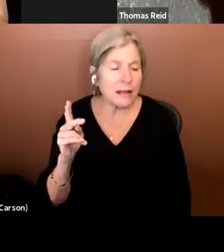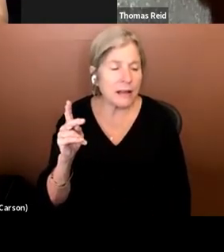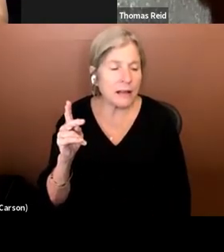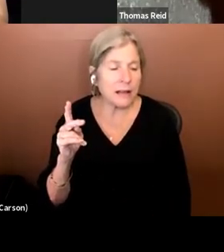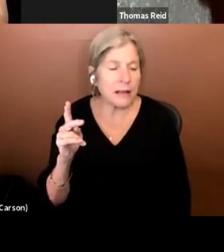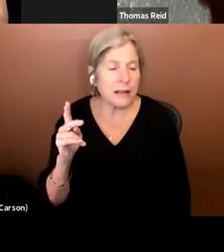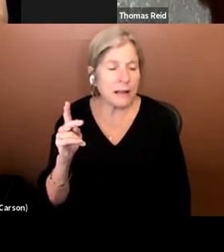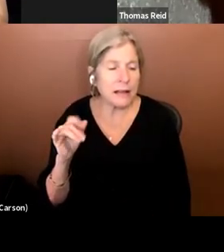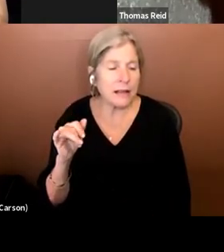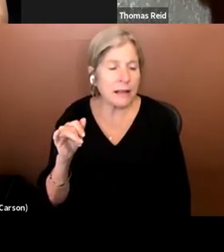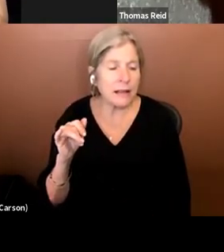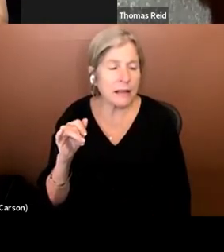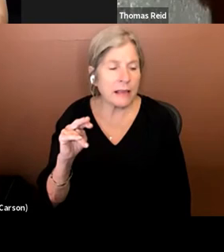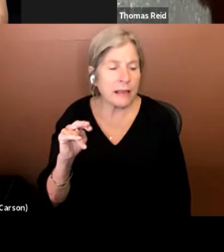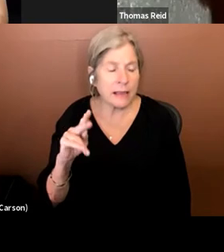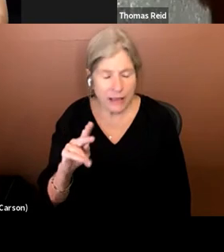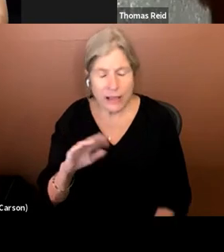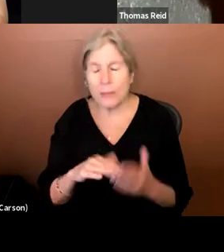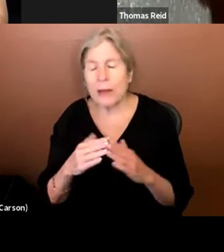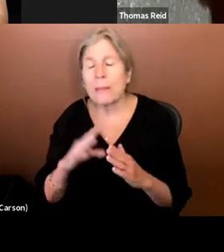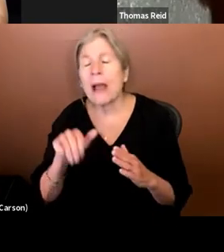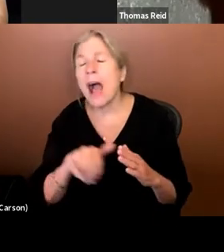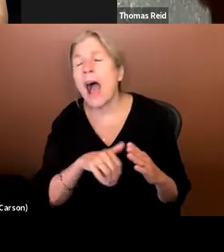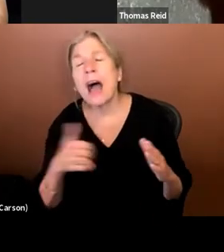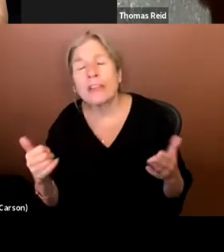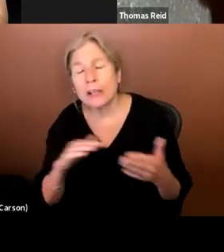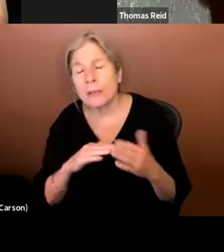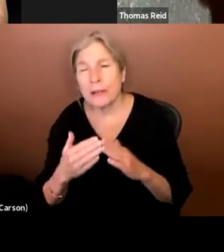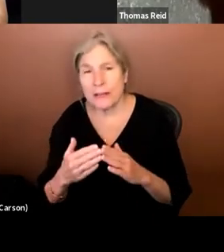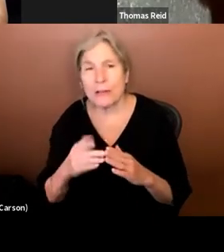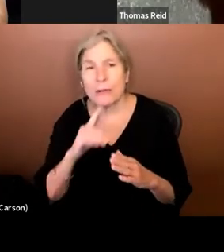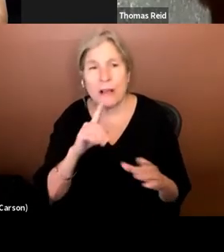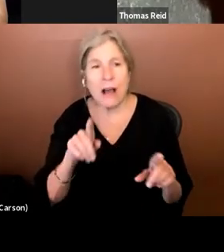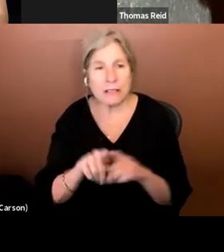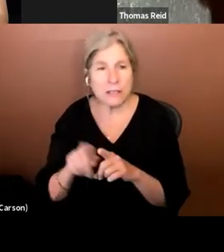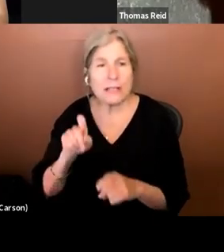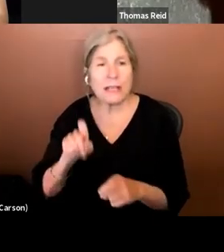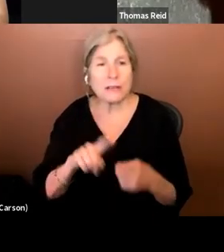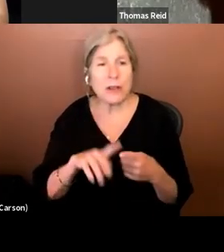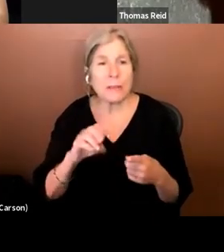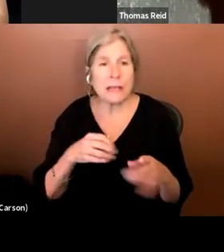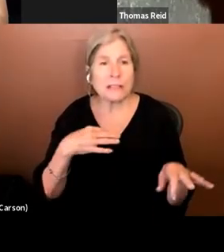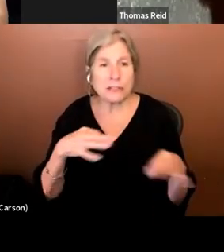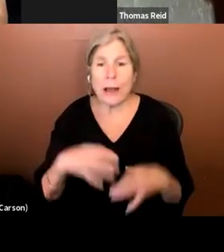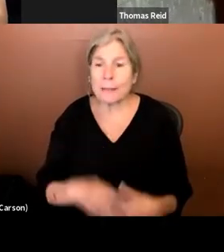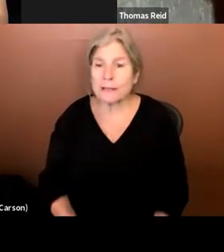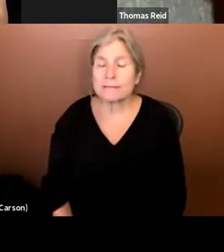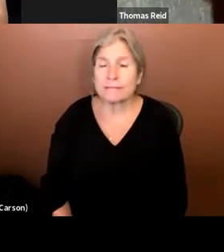communities that really also need to be described.